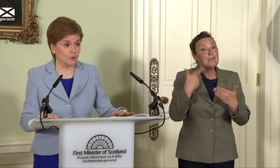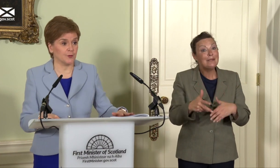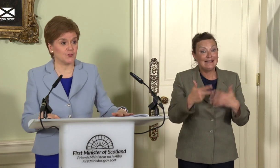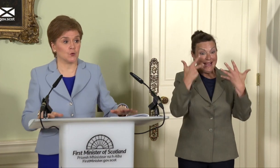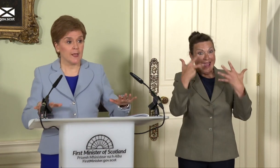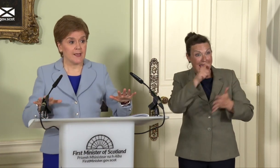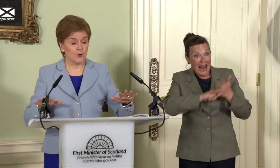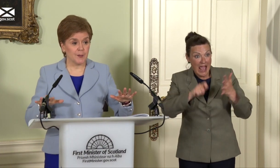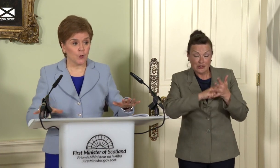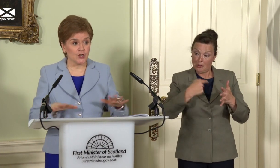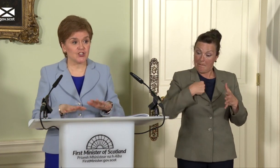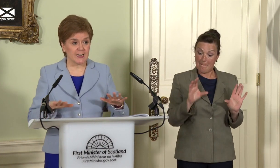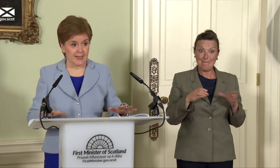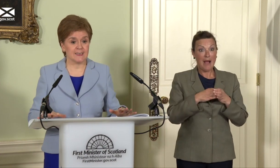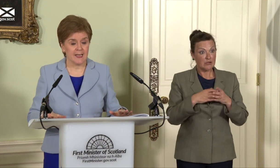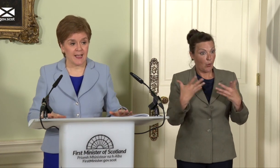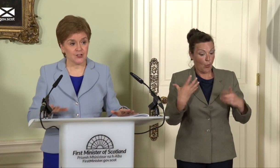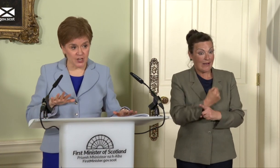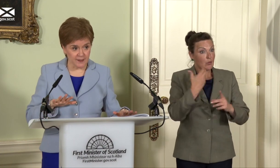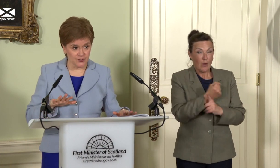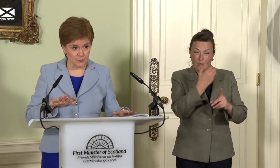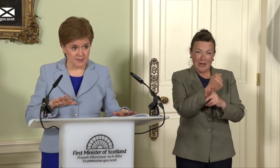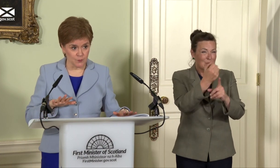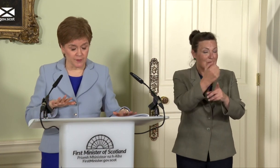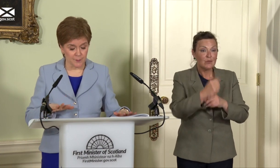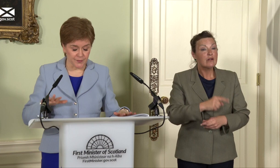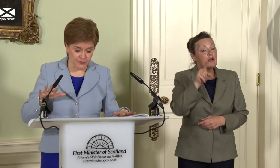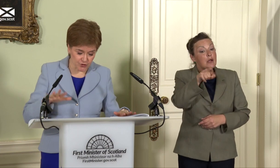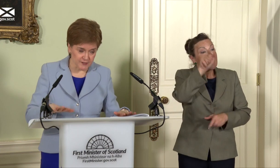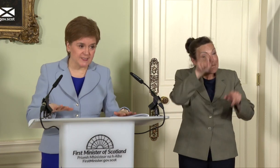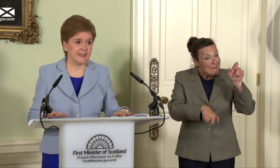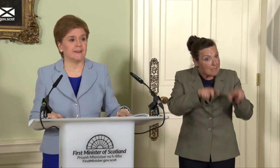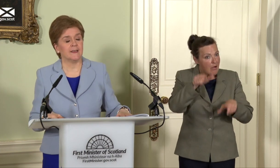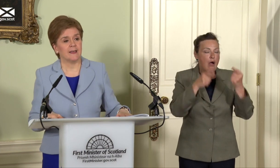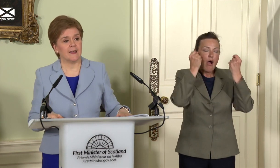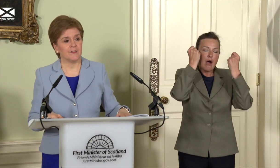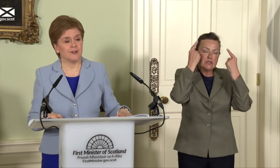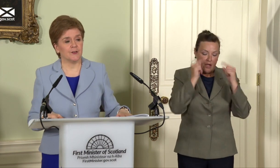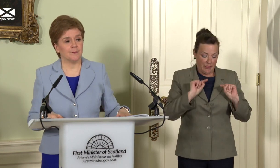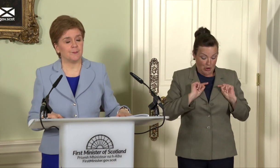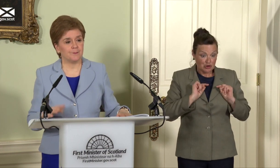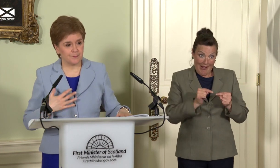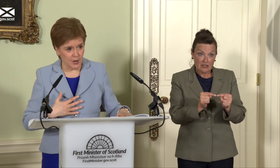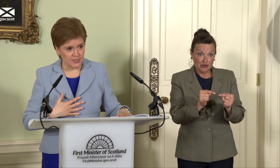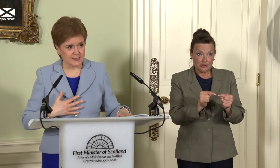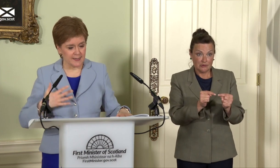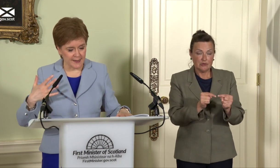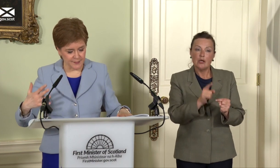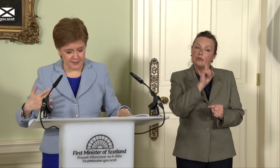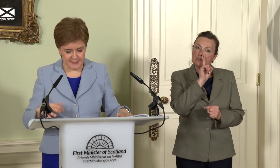of them, so people understand the challenges we deal with, but the trust in the party that